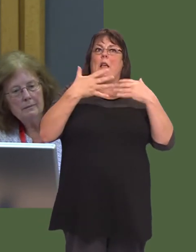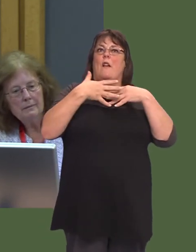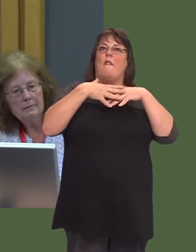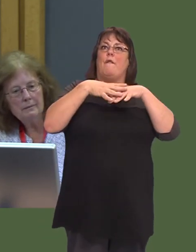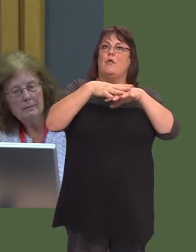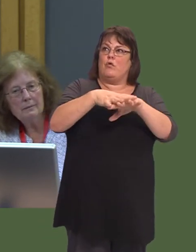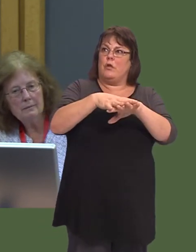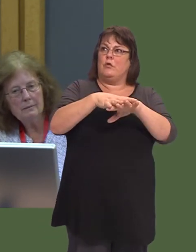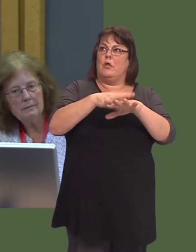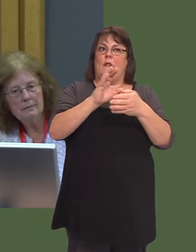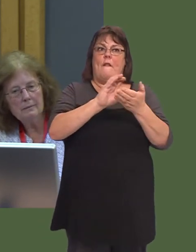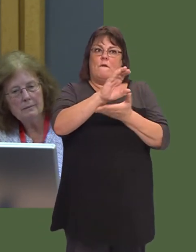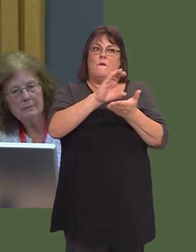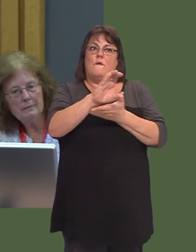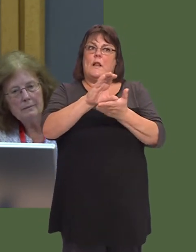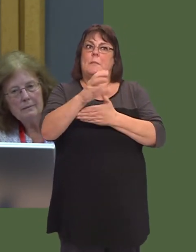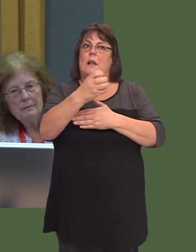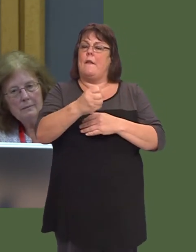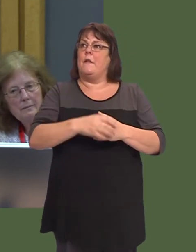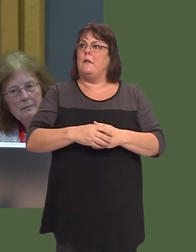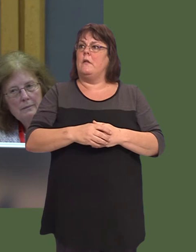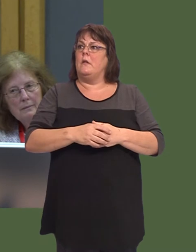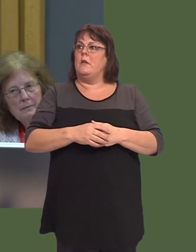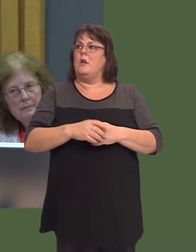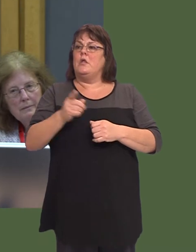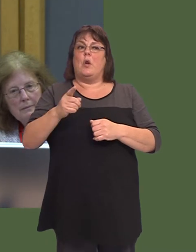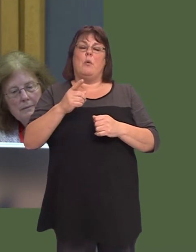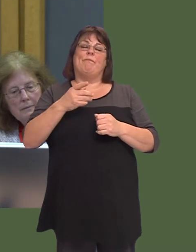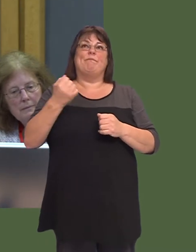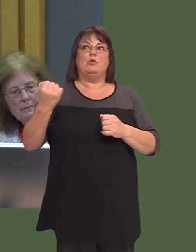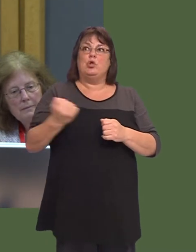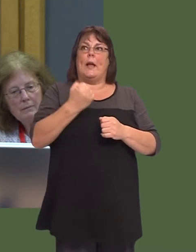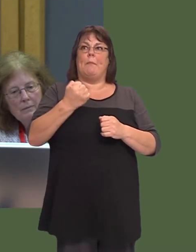And whilst we may have missed the opportunity with the investment of electrification all